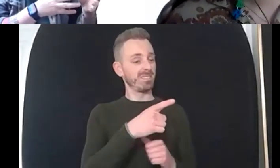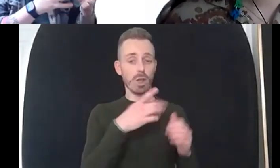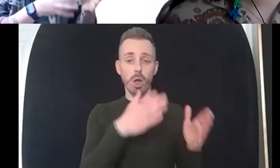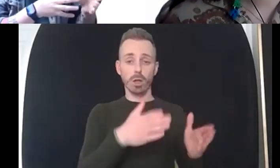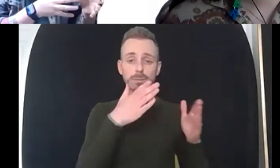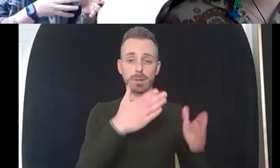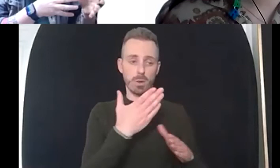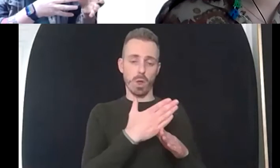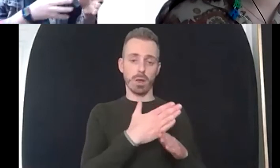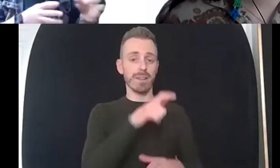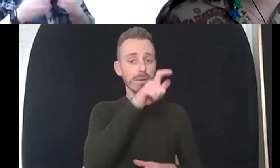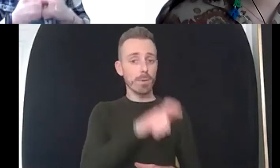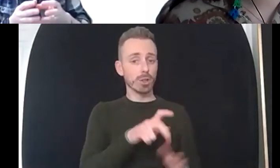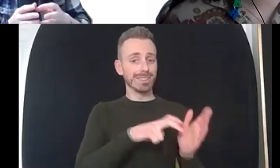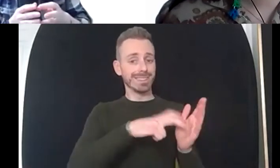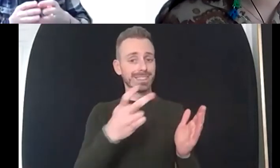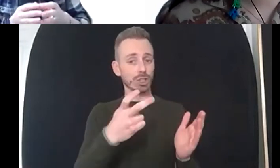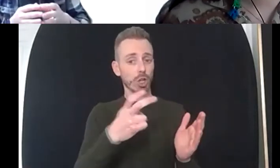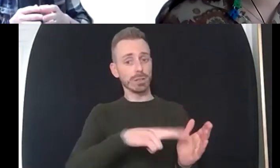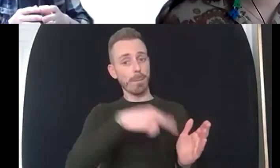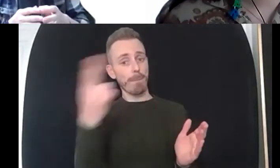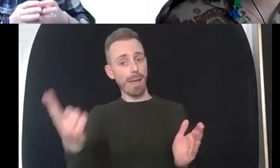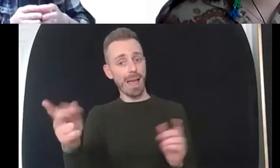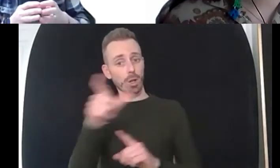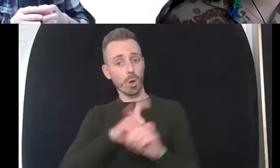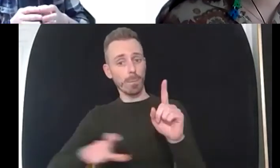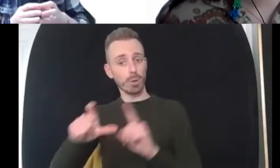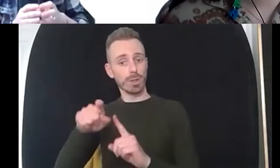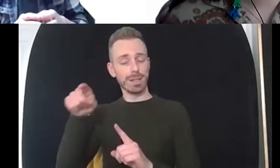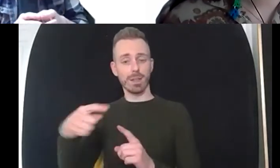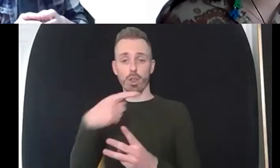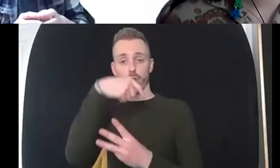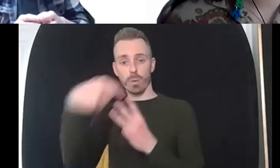back into community there are three things that maintain someone's mental health and well-being